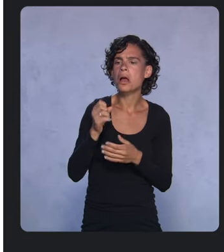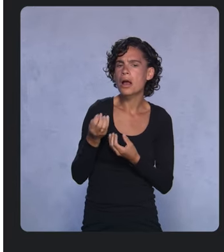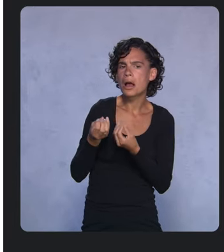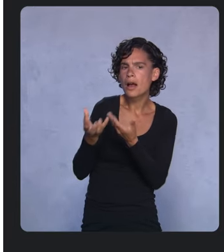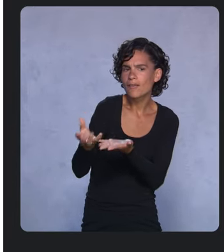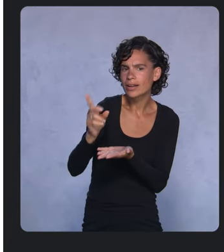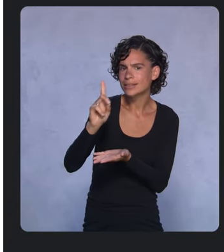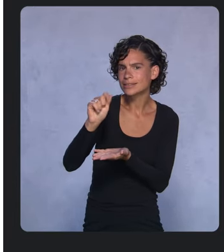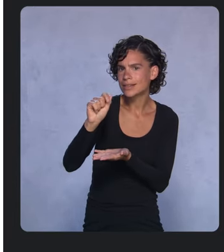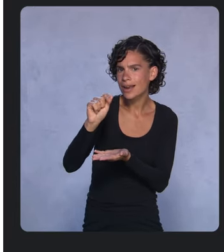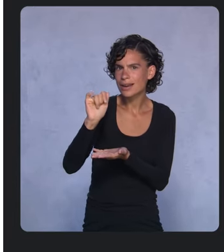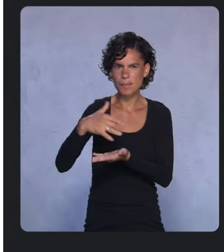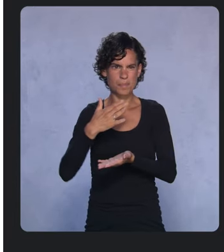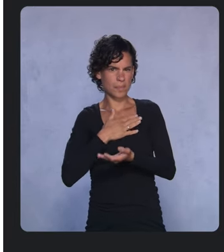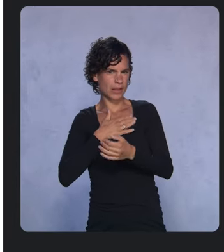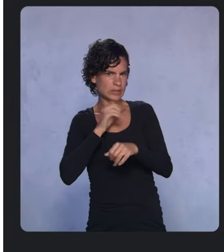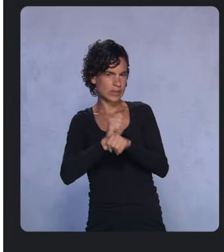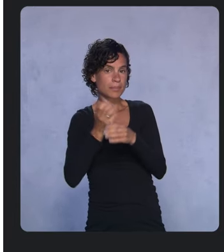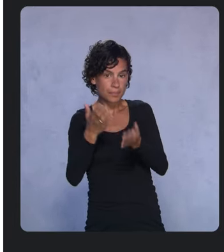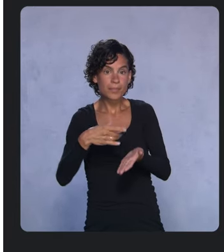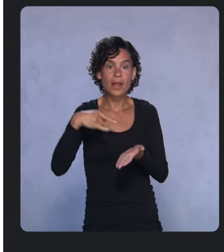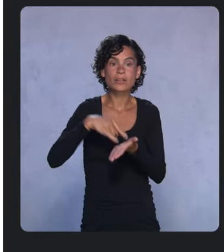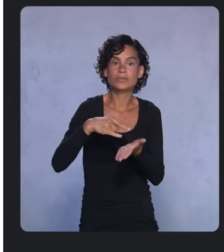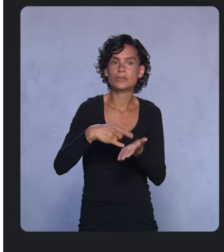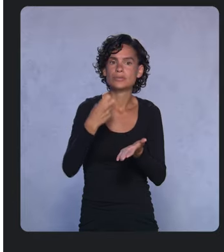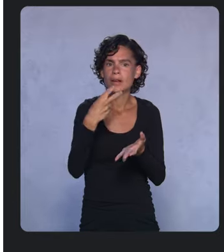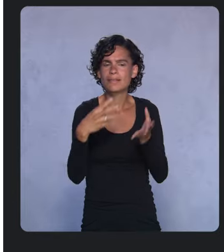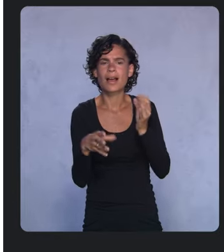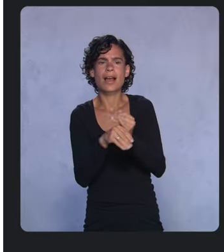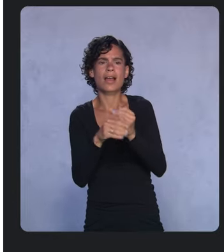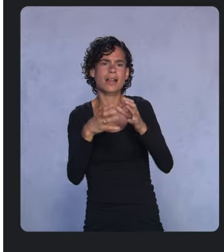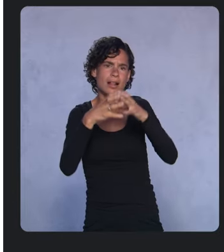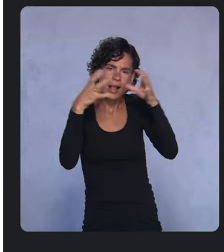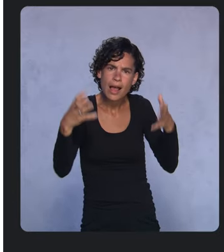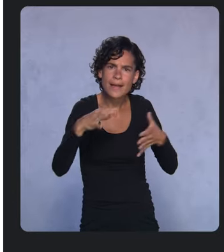In Android 12, we’re adding multiple features to help people understand how apps use their data.